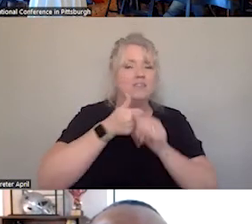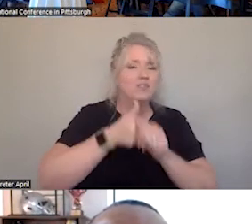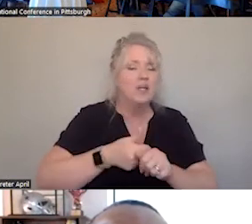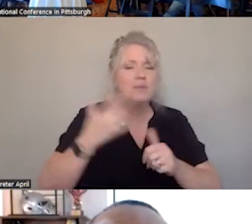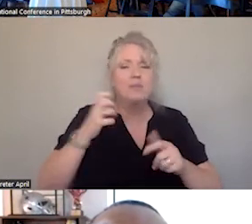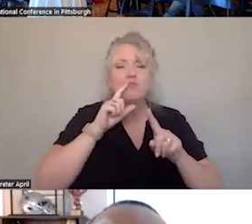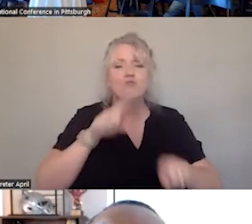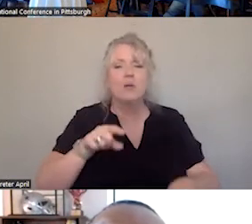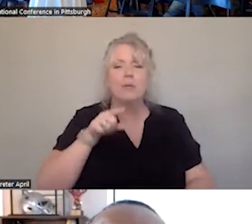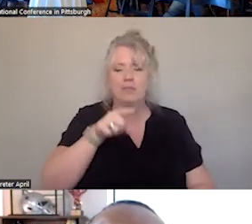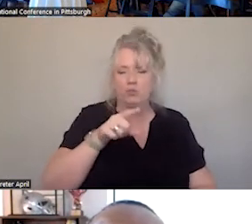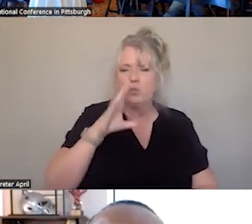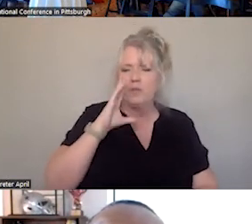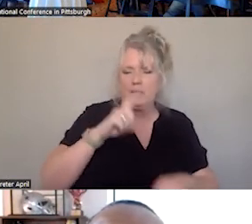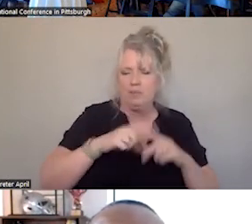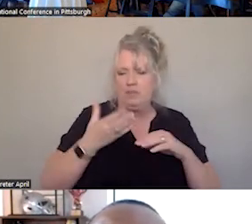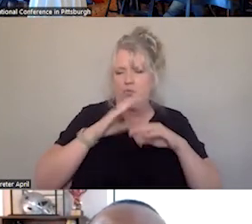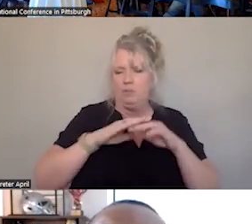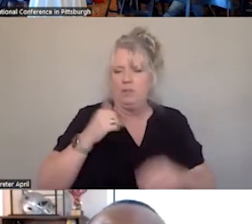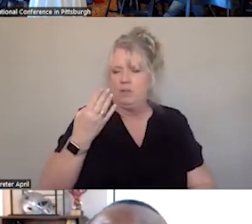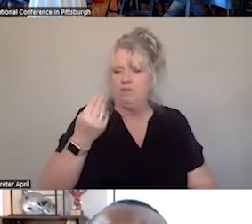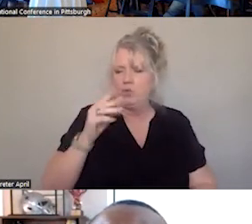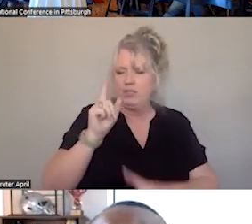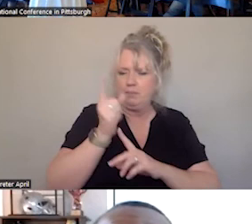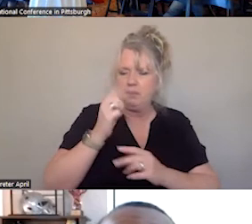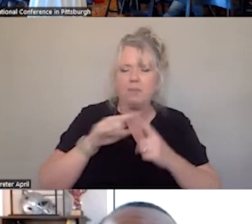MEDIAN TIME, INCREASES TO MORE THAN 14 MINUTES IN RURAL AREAS SOEFPL YOU WERE PARTIALLY RIGHT. SO,